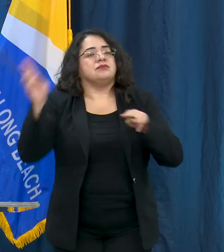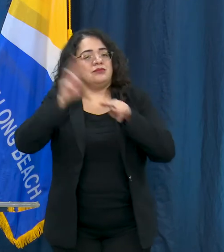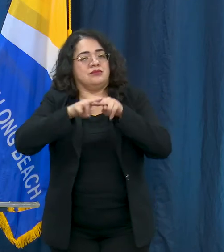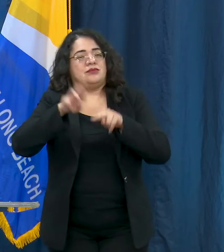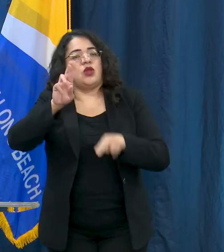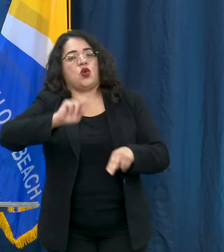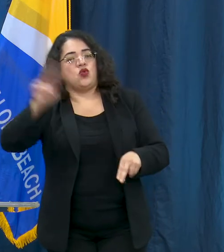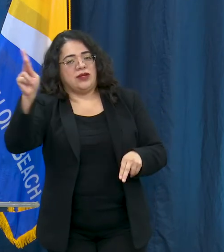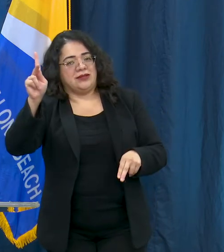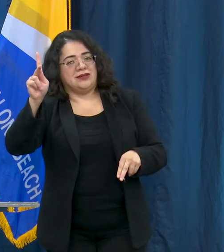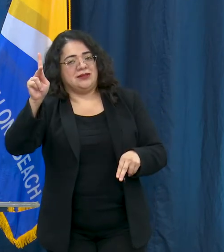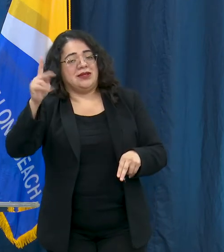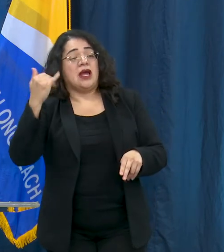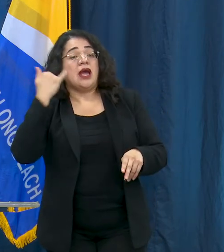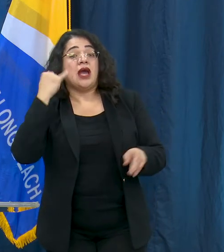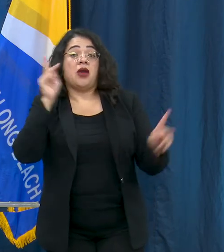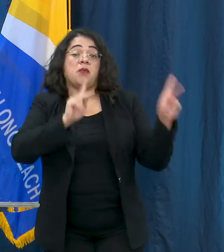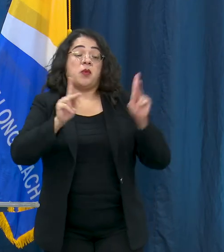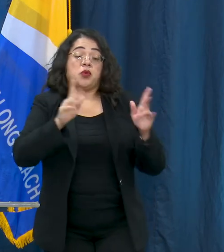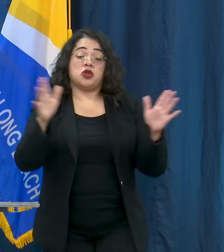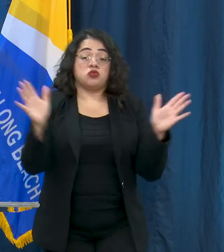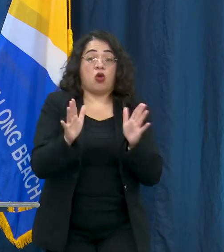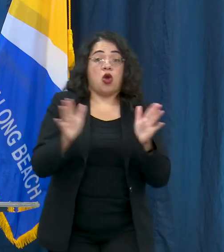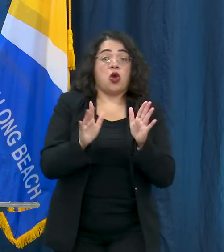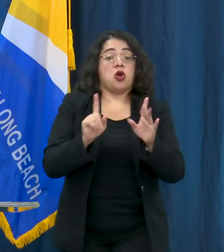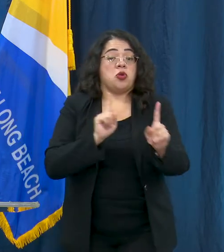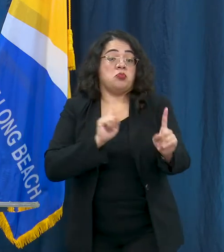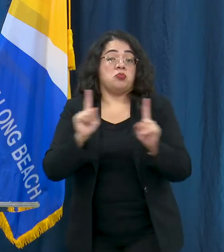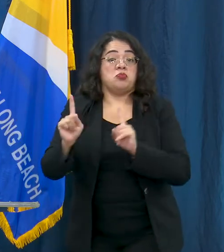gives you a higher risk of becoming infected